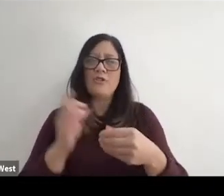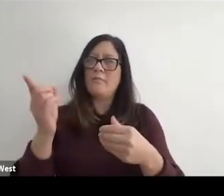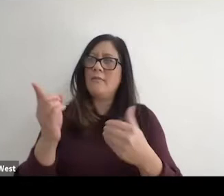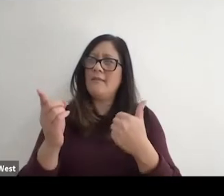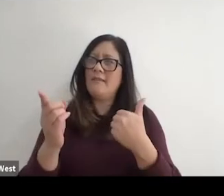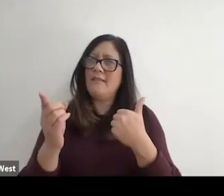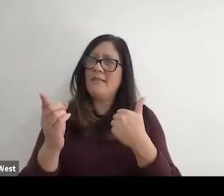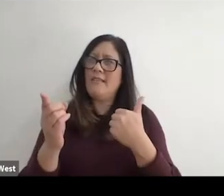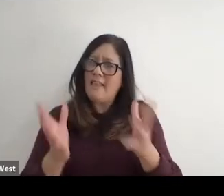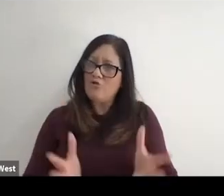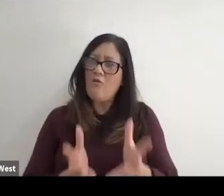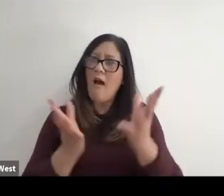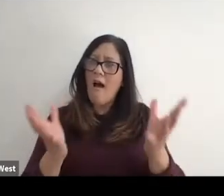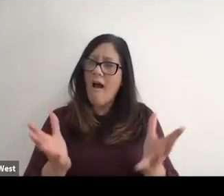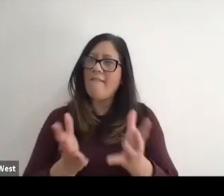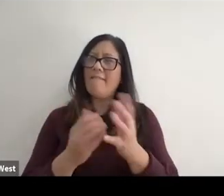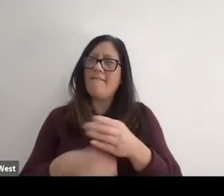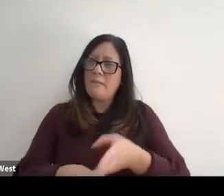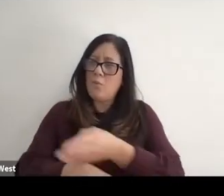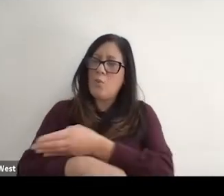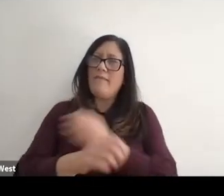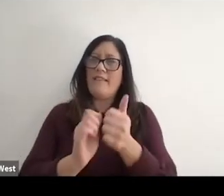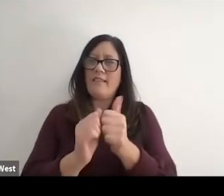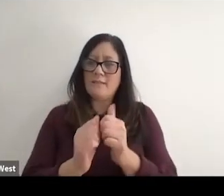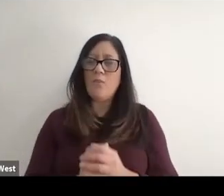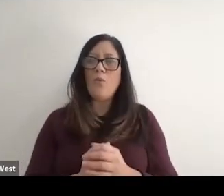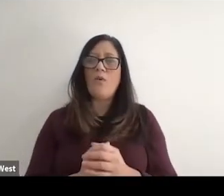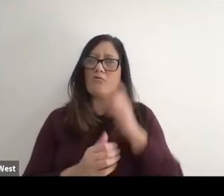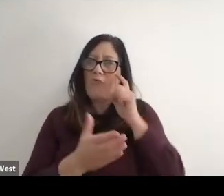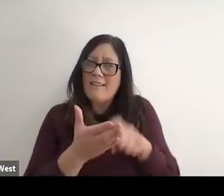the ones that drive the. The improvement of the sport and